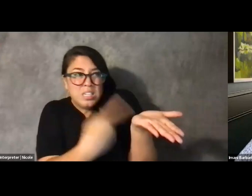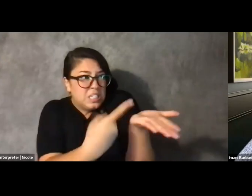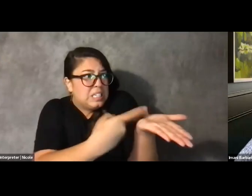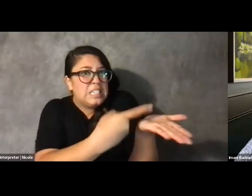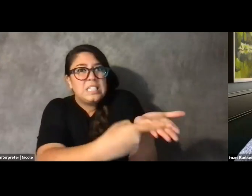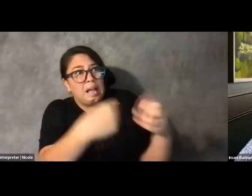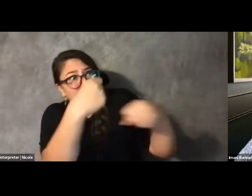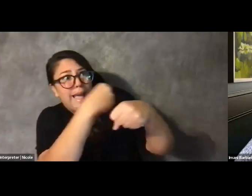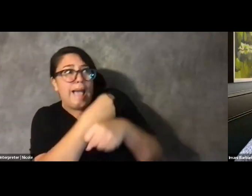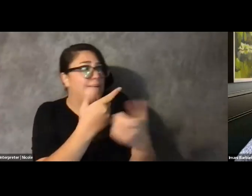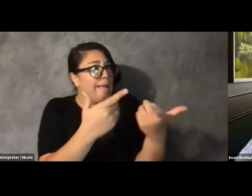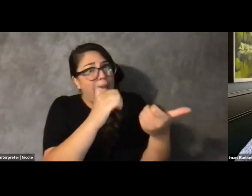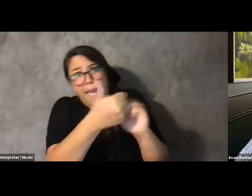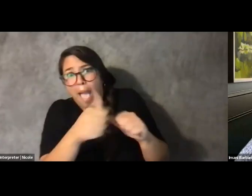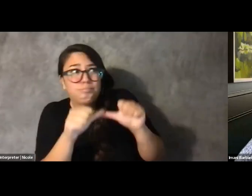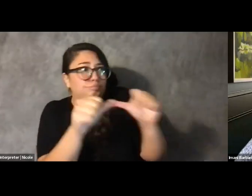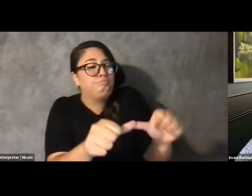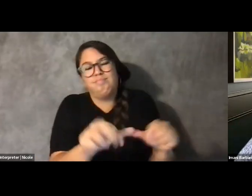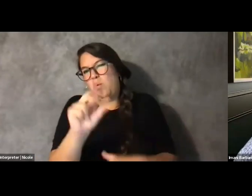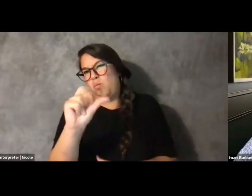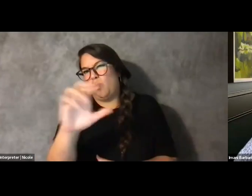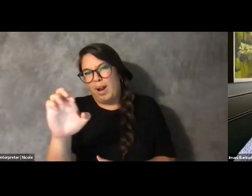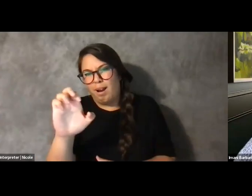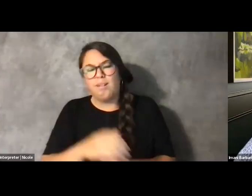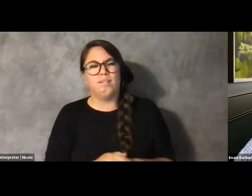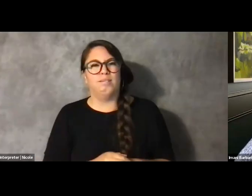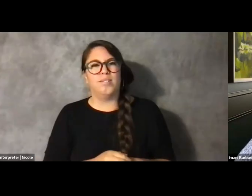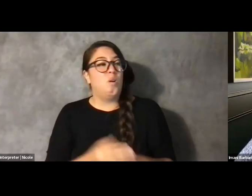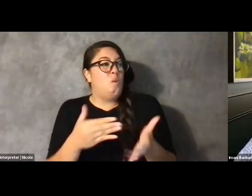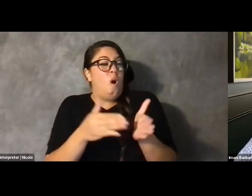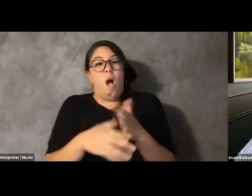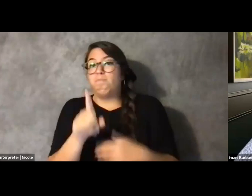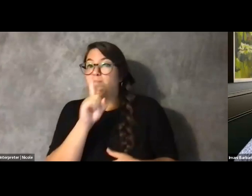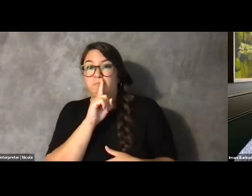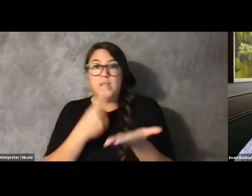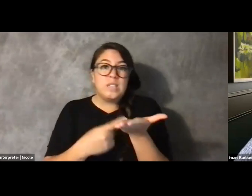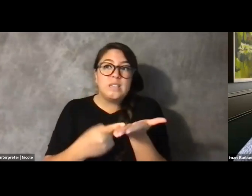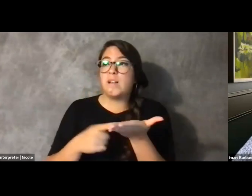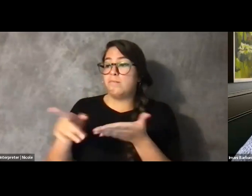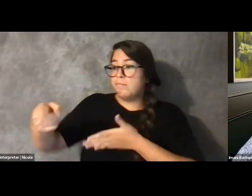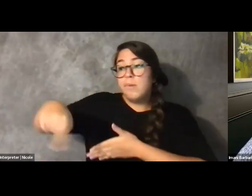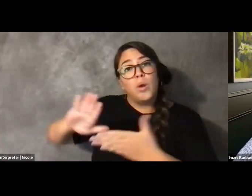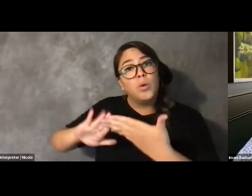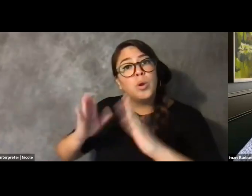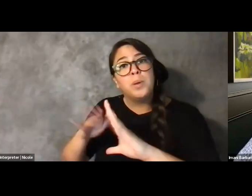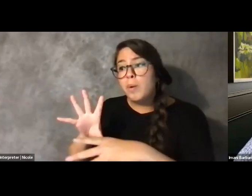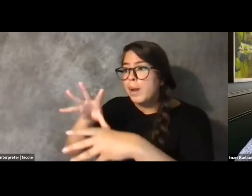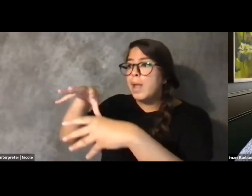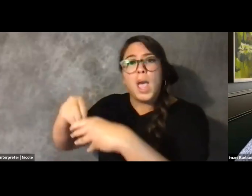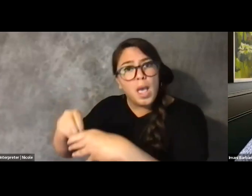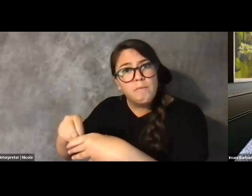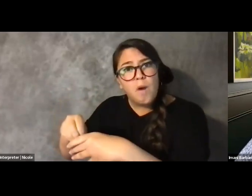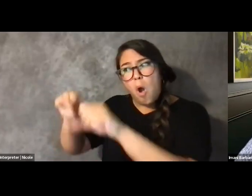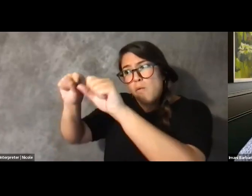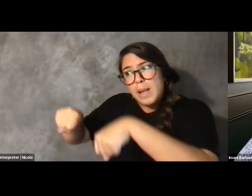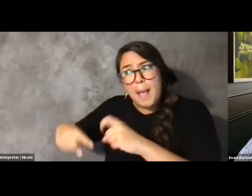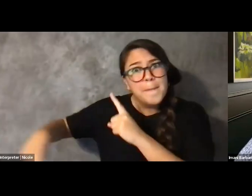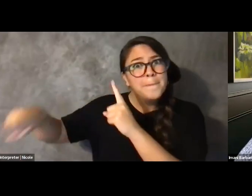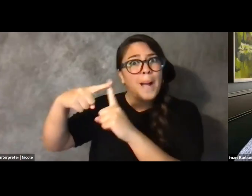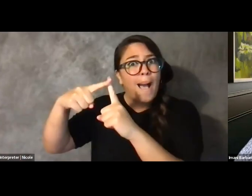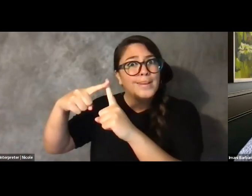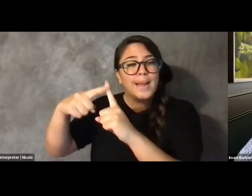and what using community and engaging in community could do for me.